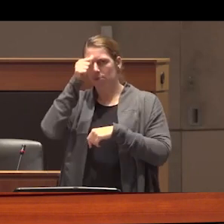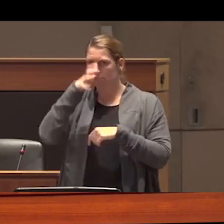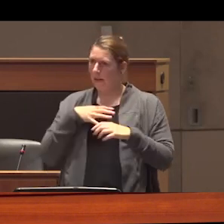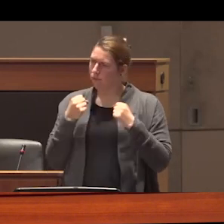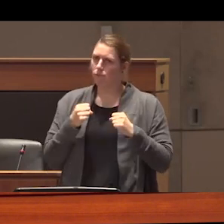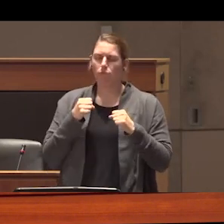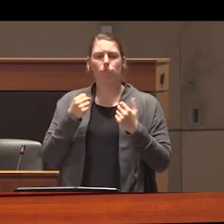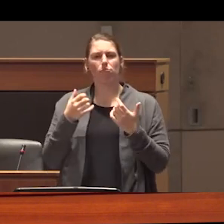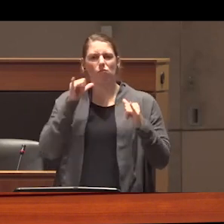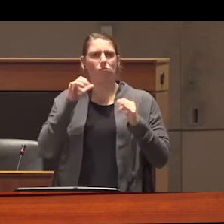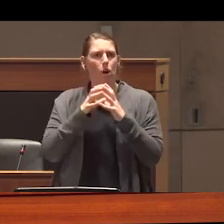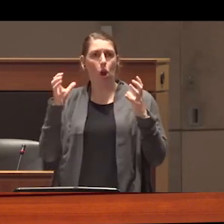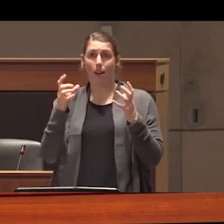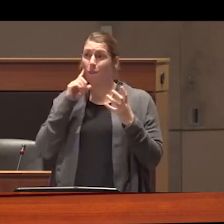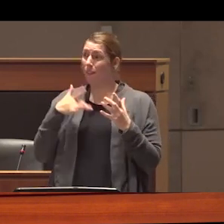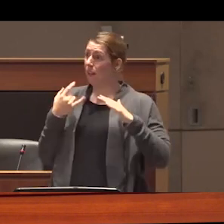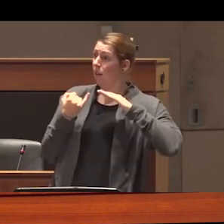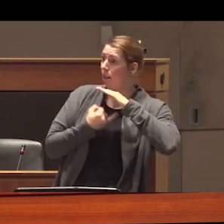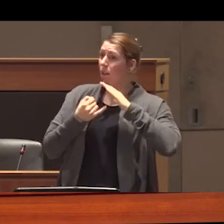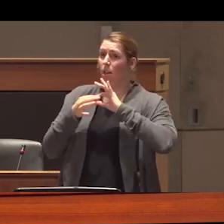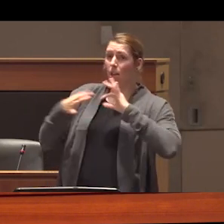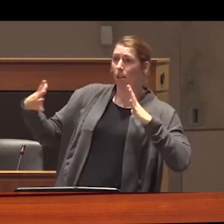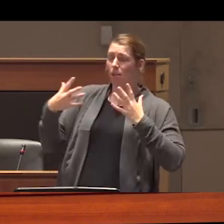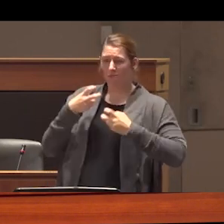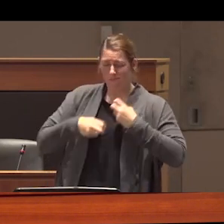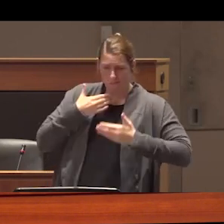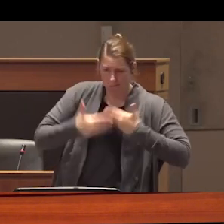members drank heavily to cope with isolation and the physical toll of high-intensity manual